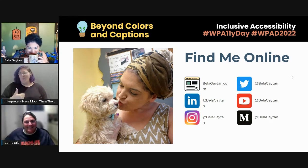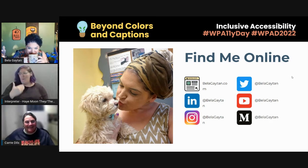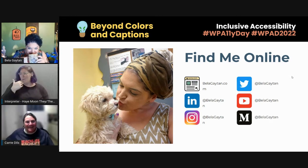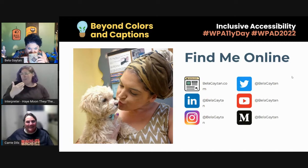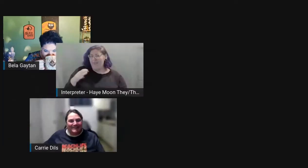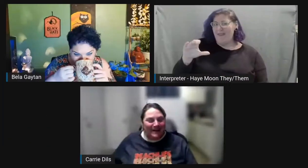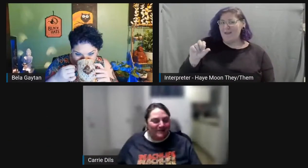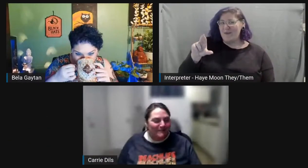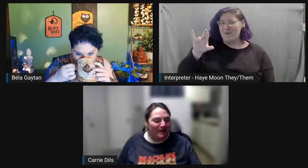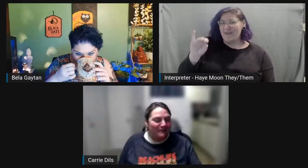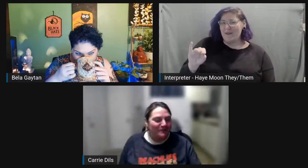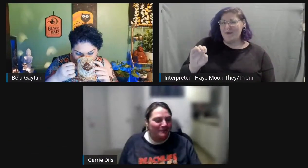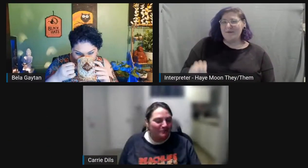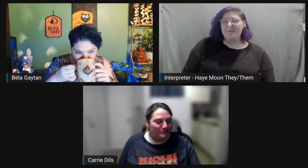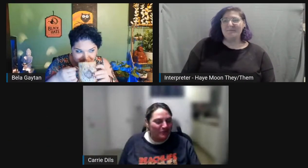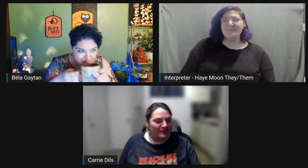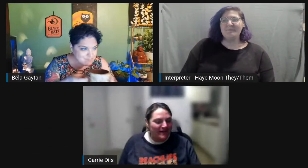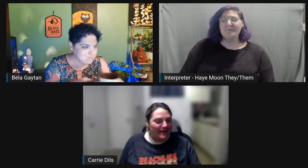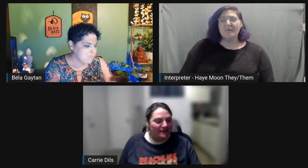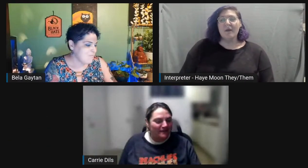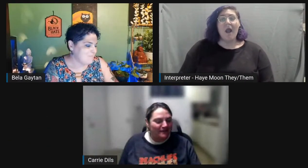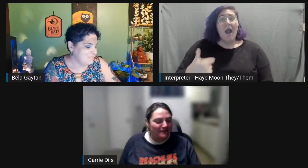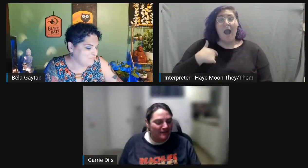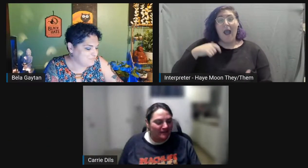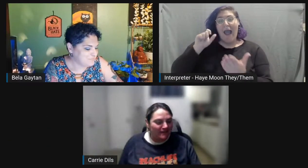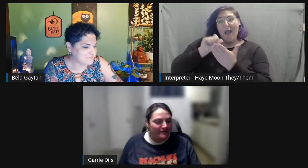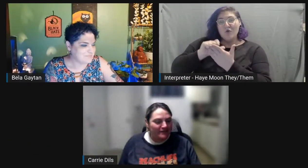I've wrote it down because I love this.